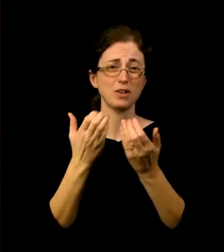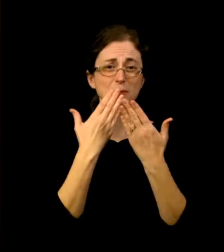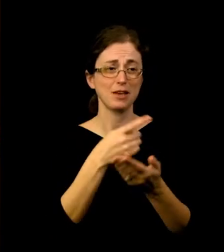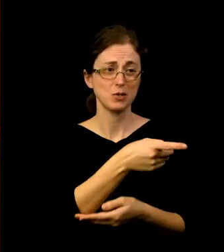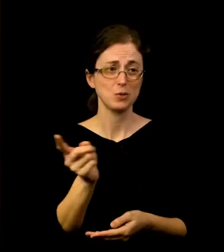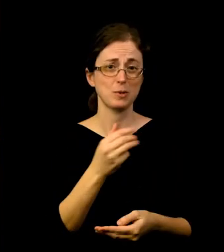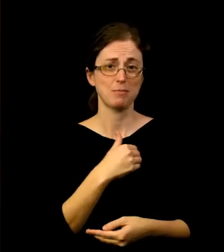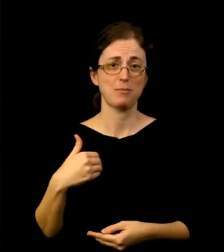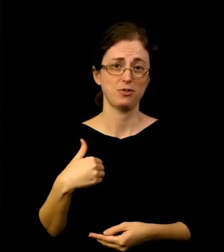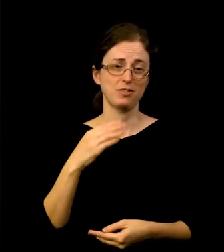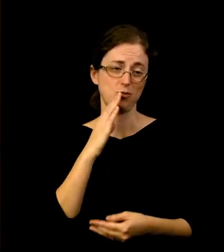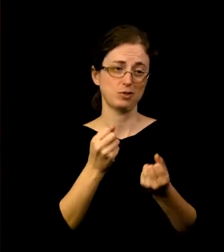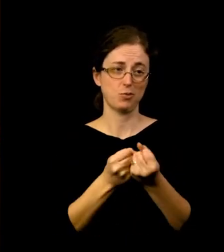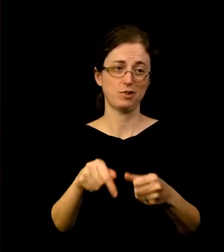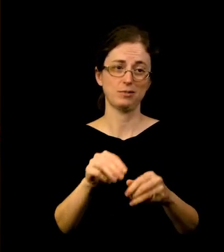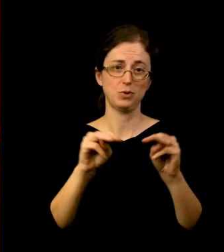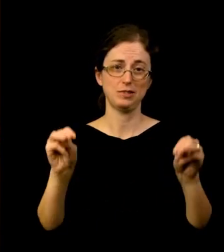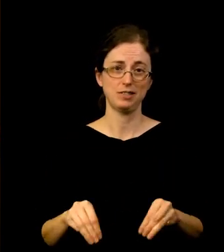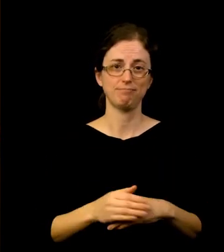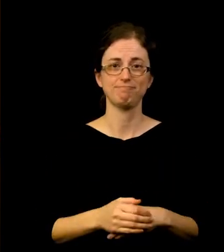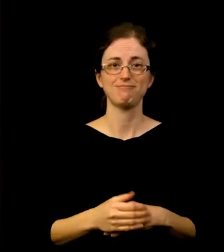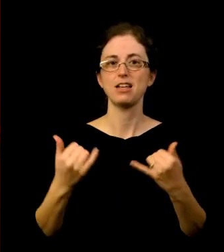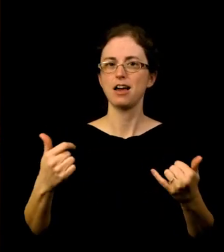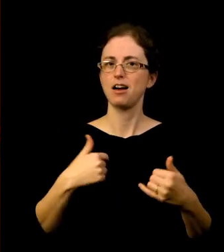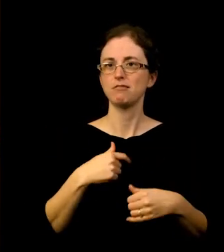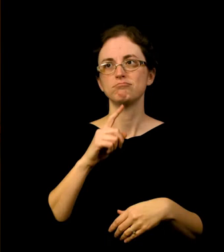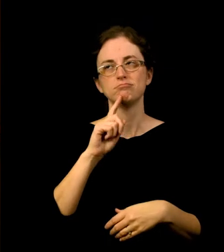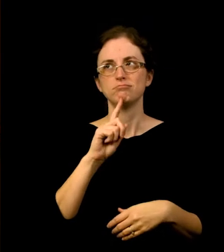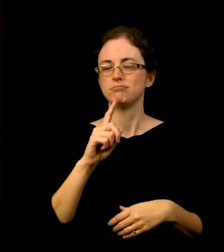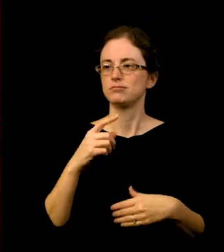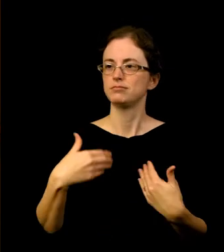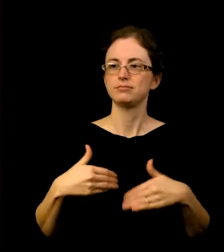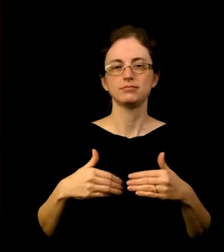Now, I'm especially grateful for all that the Museum does for our local artists.